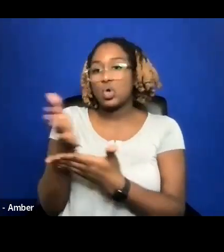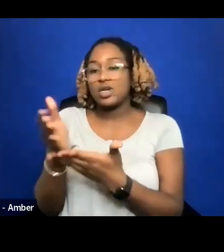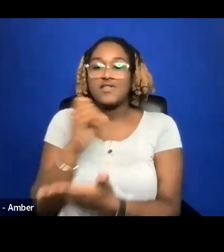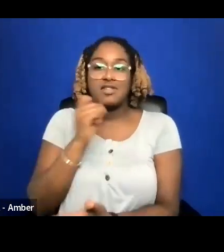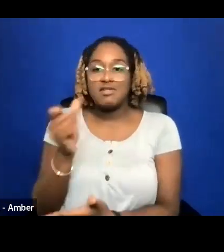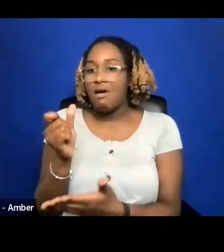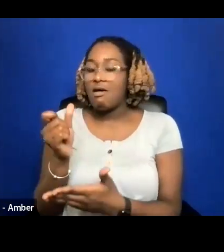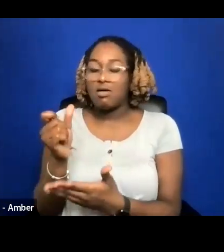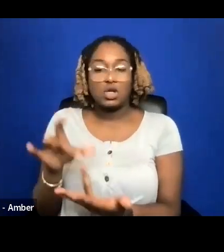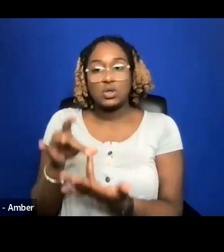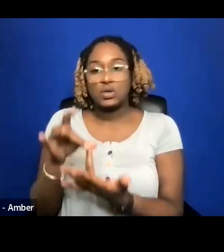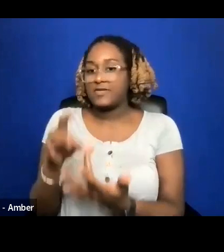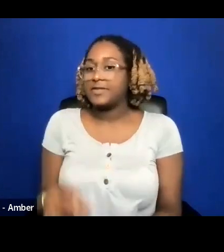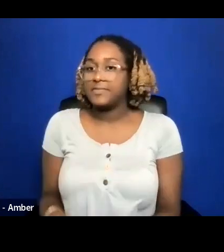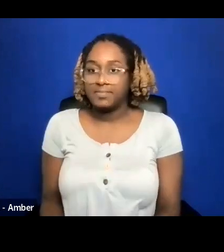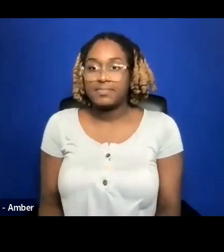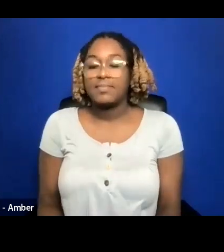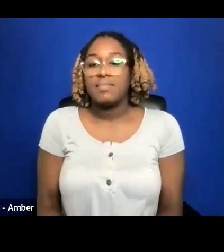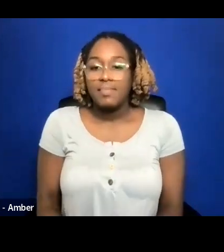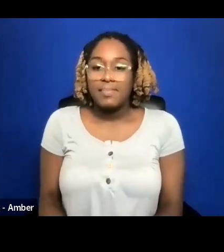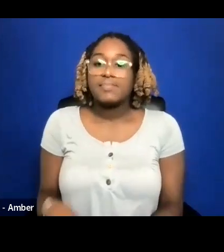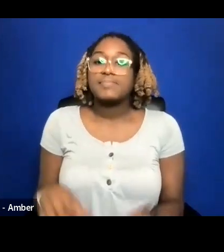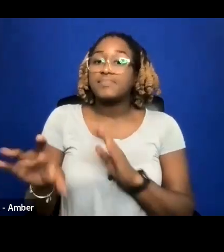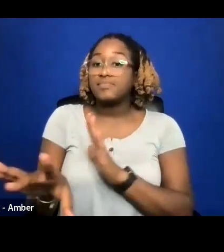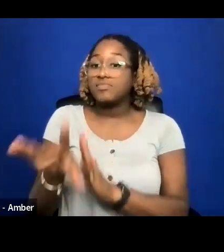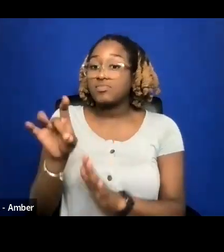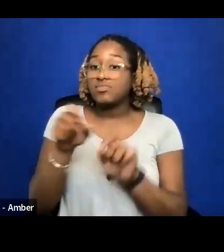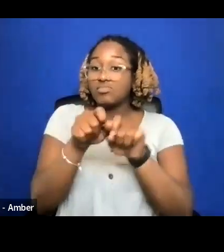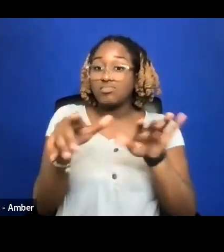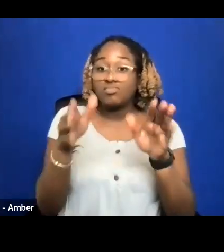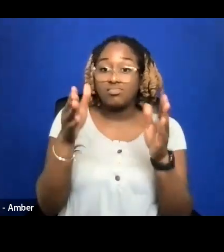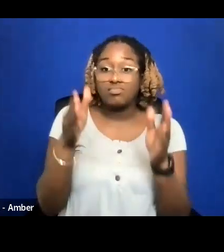CHOOSE A DISTRIBUTION PATH THAT FEELS RIGHT FOR YOUR FILM.